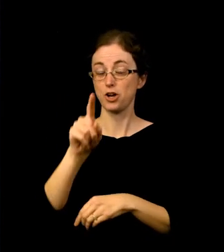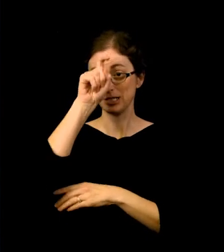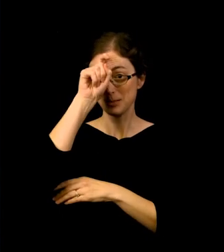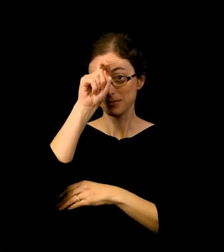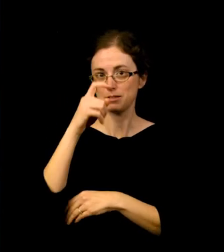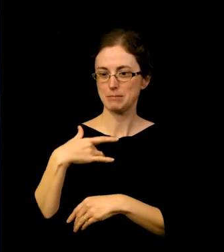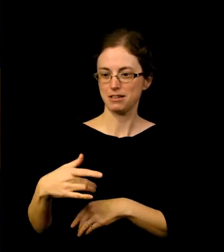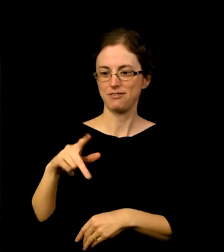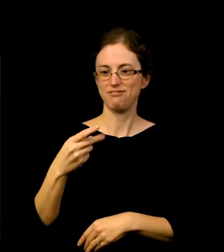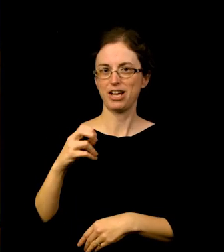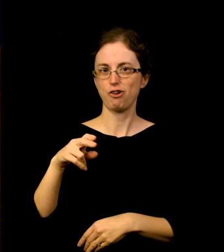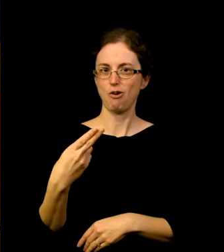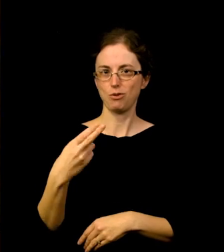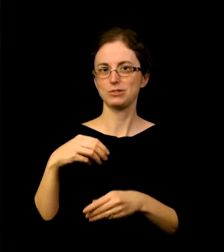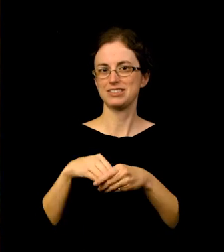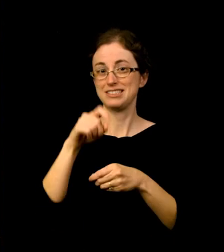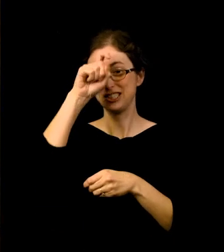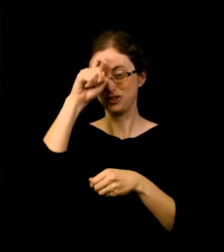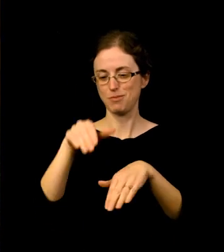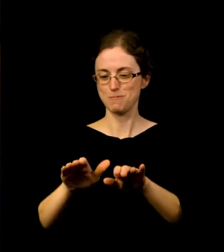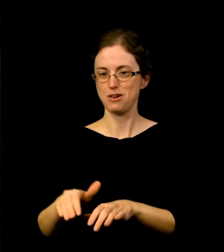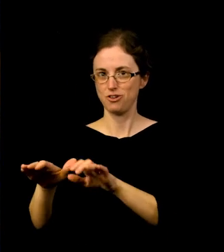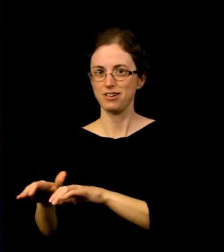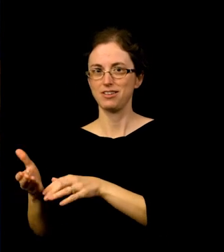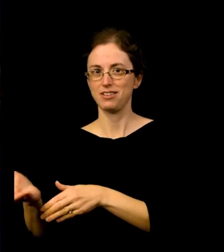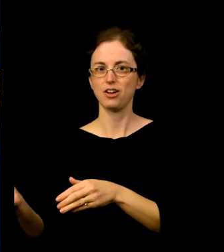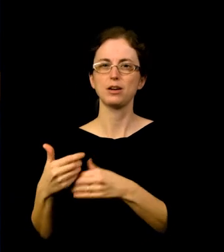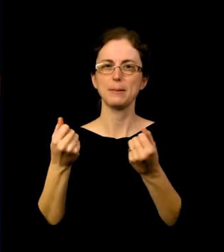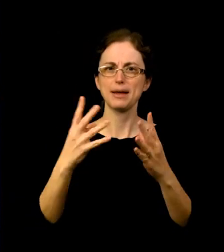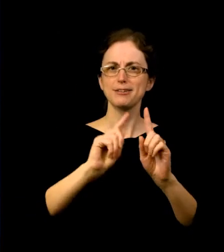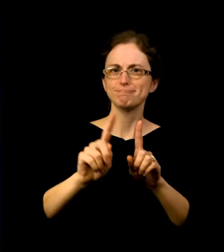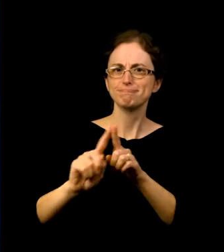and the many aspects of daily life of this time and place that continues to intrigue.